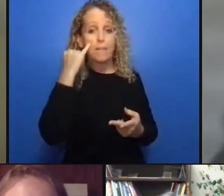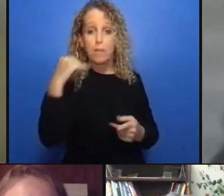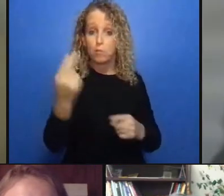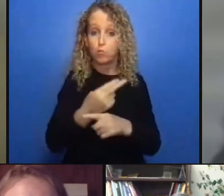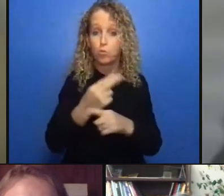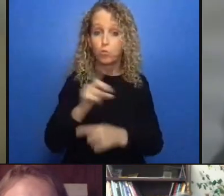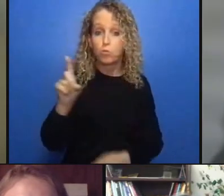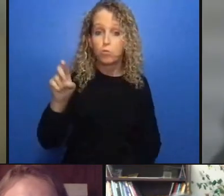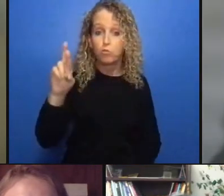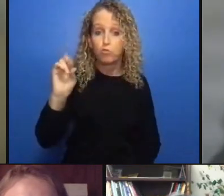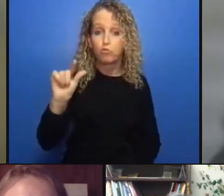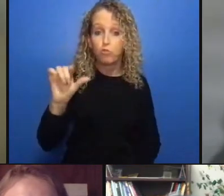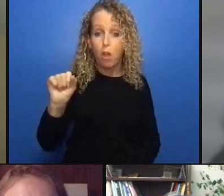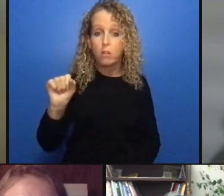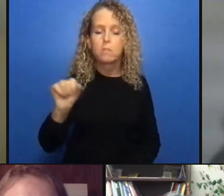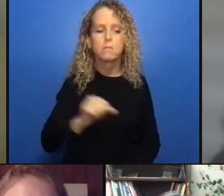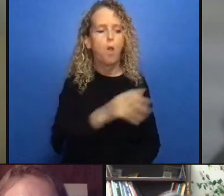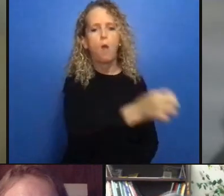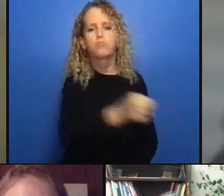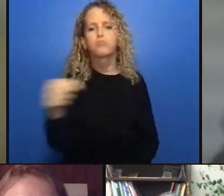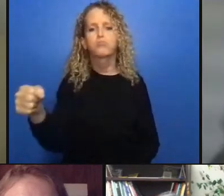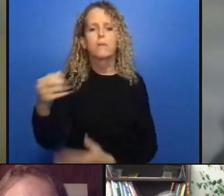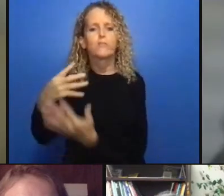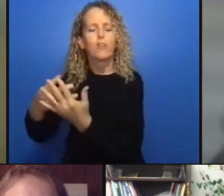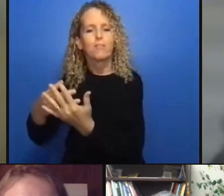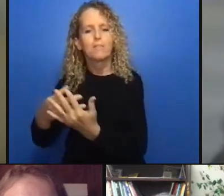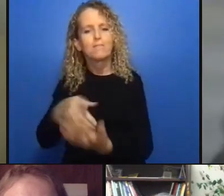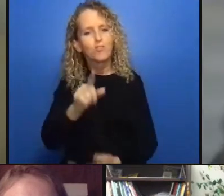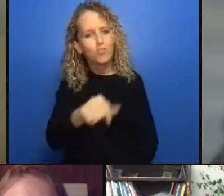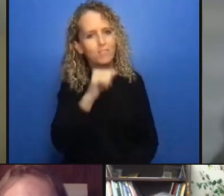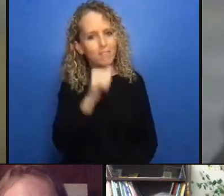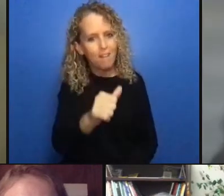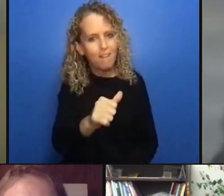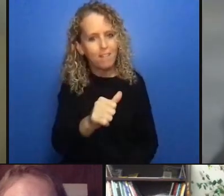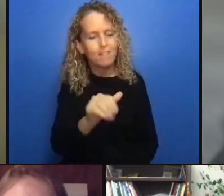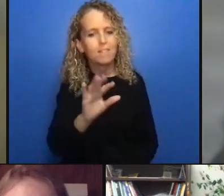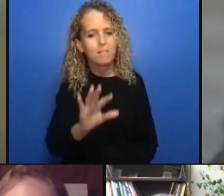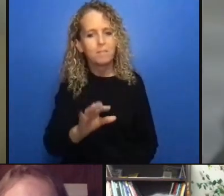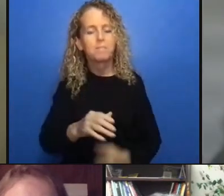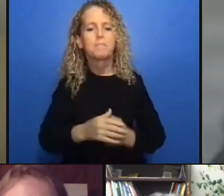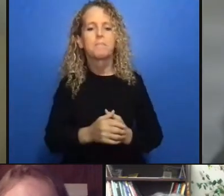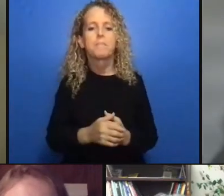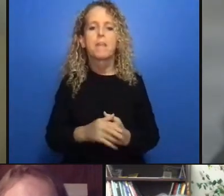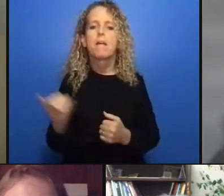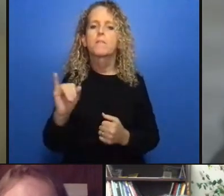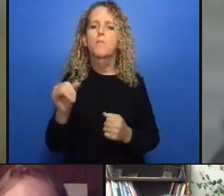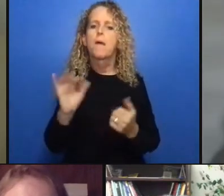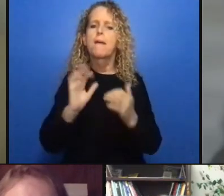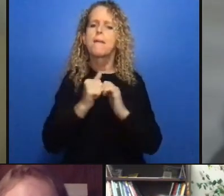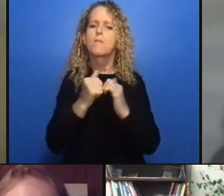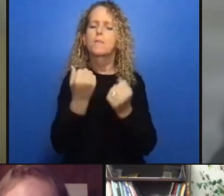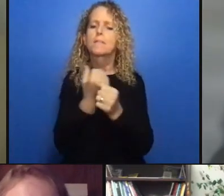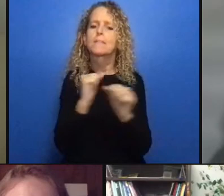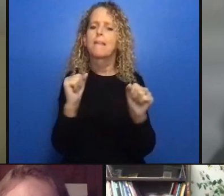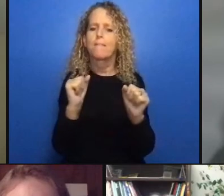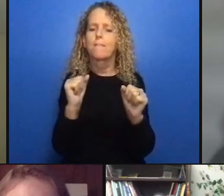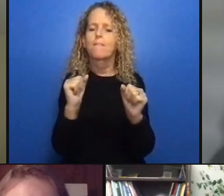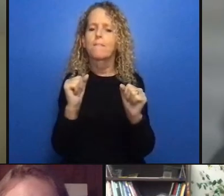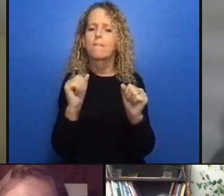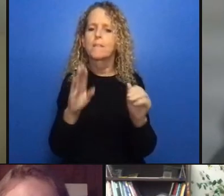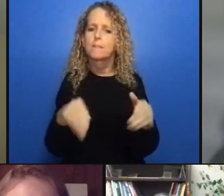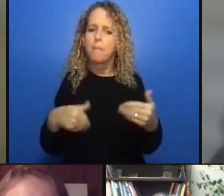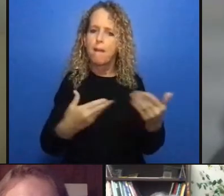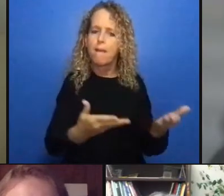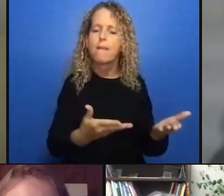it really gets at our values and whether we want to be a society that values everybody